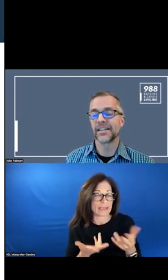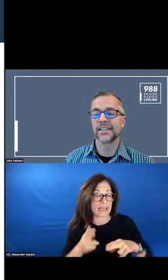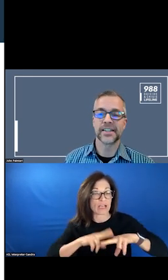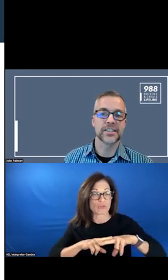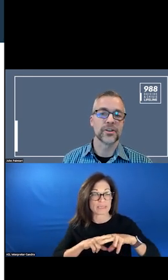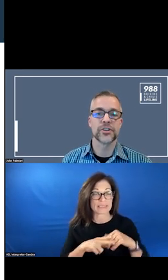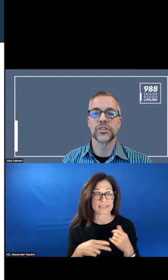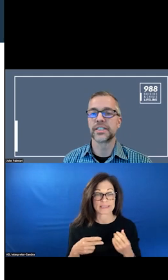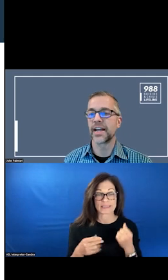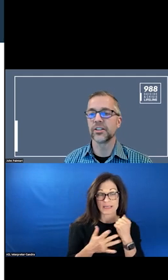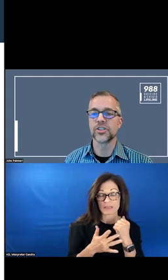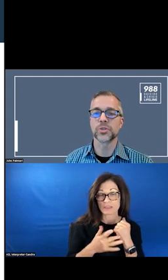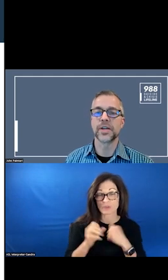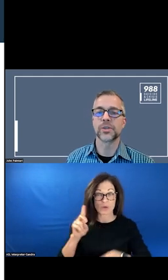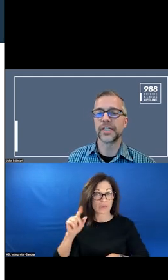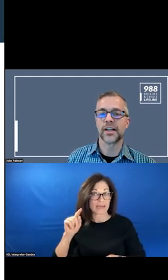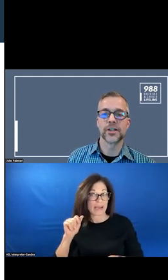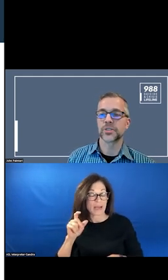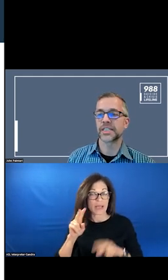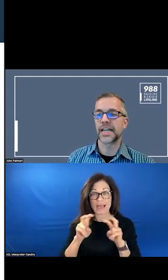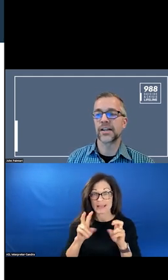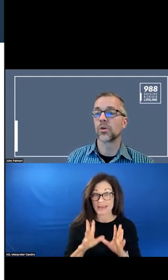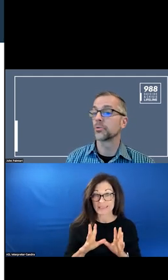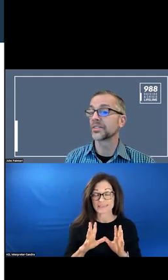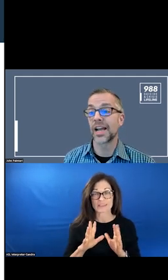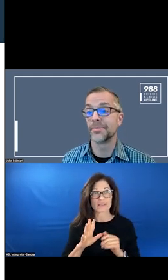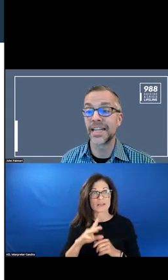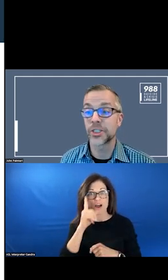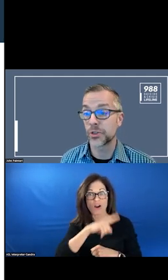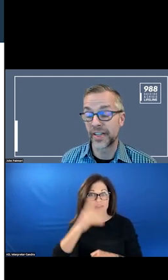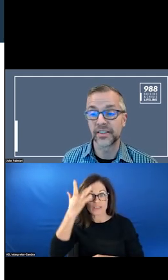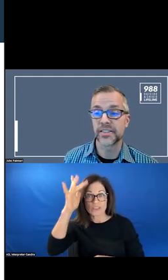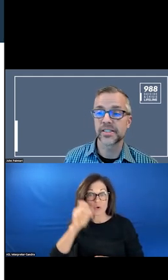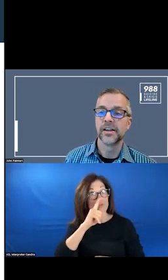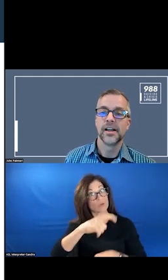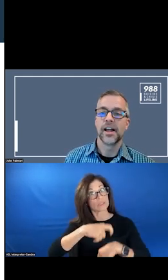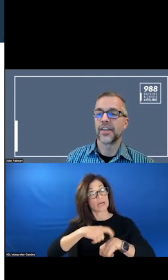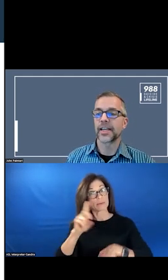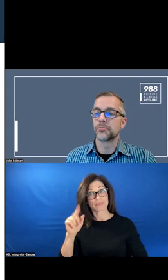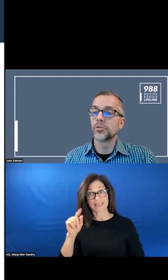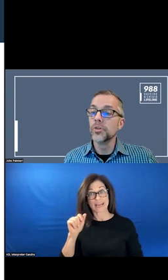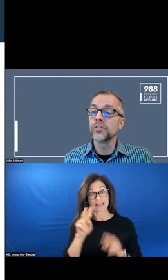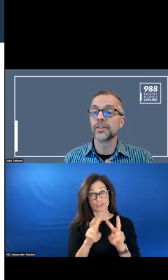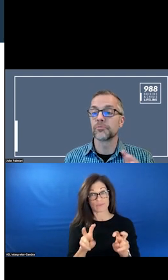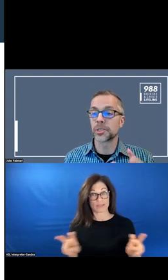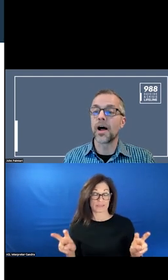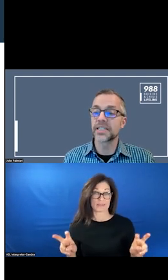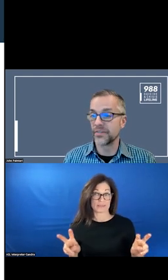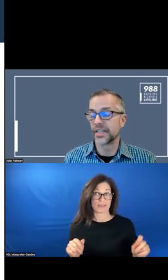ANALYTICS AND ARTIFICIAL INTELLIGENCE OR REALTIME RESPONSE.